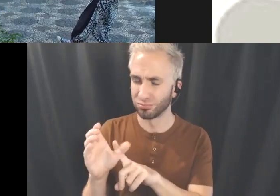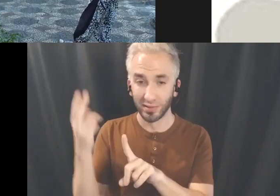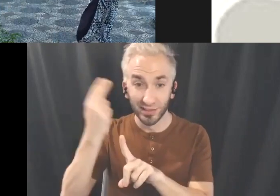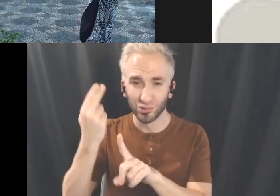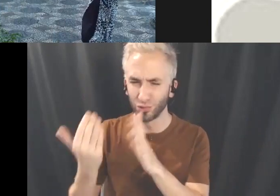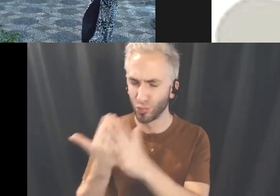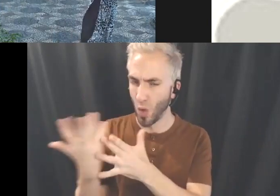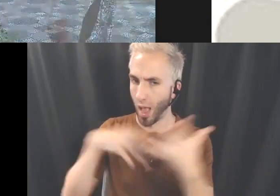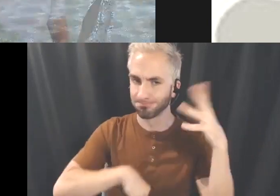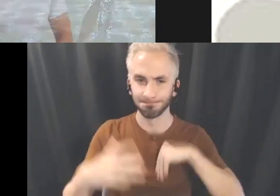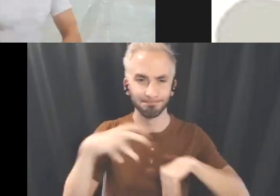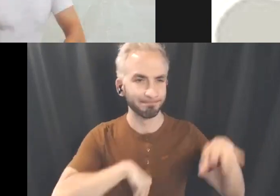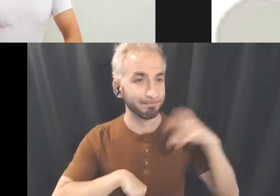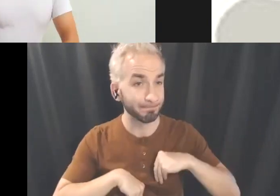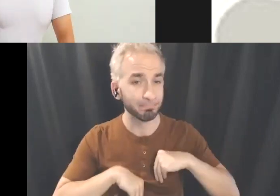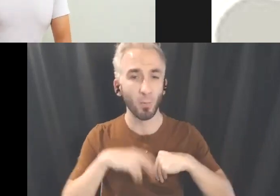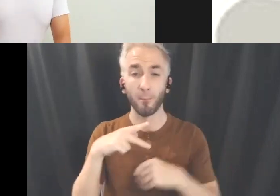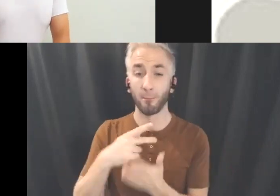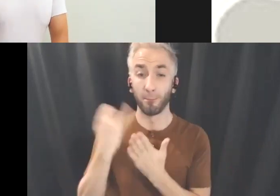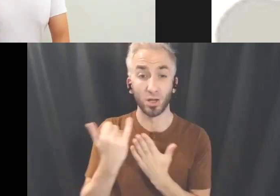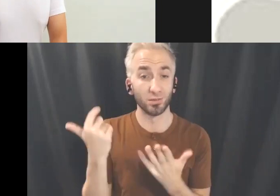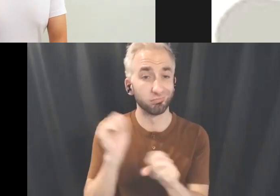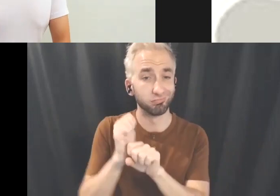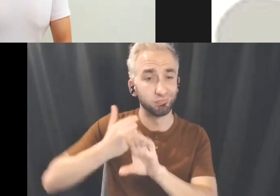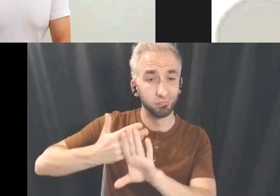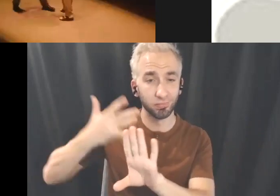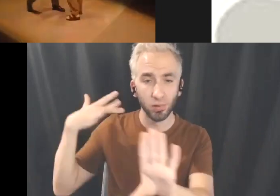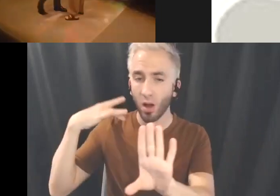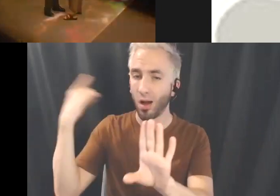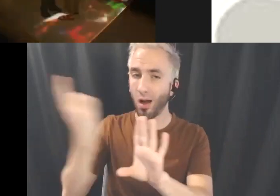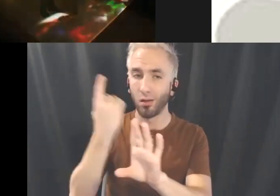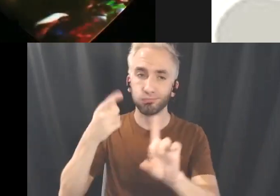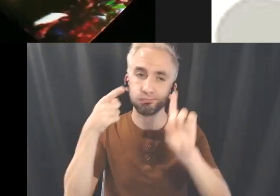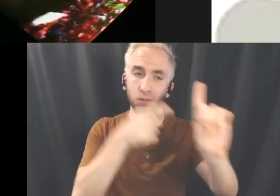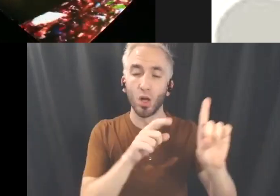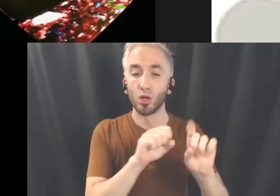The projects that I've worked on so far have been around topics such as social injustices,